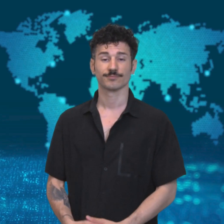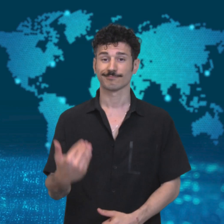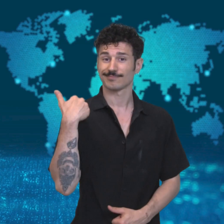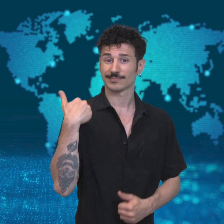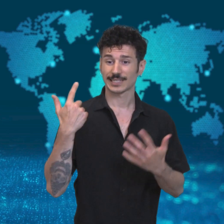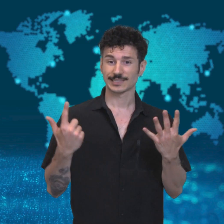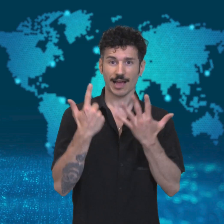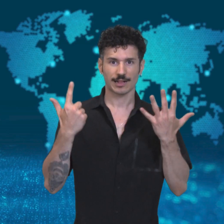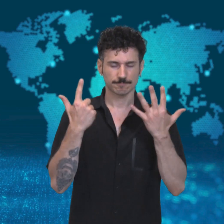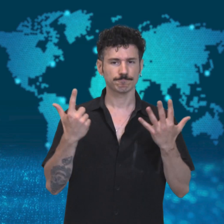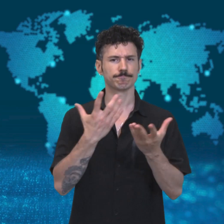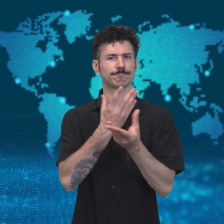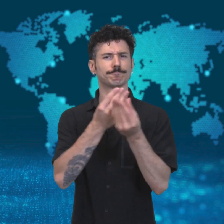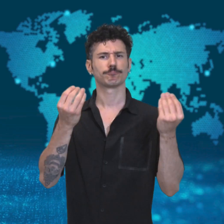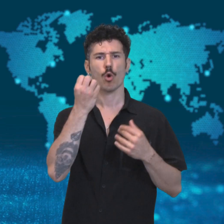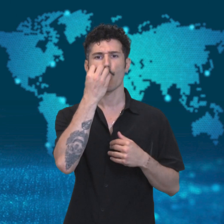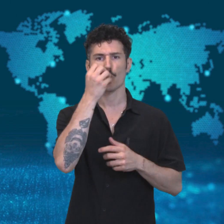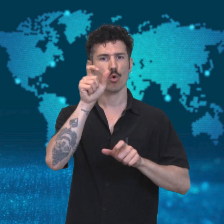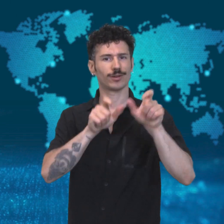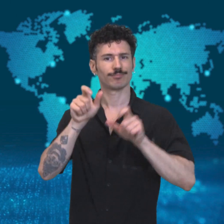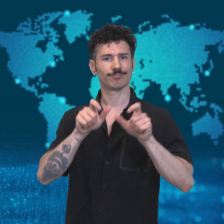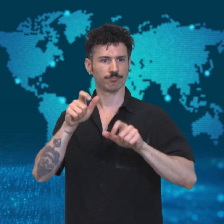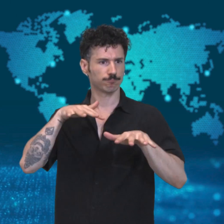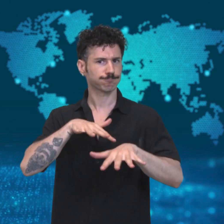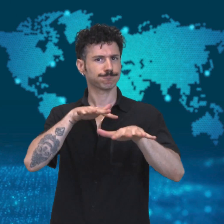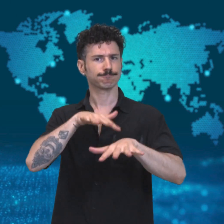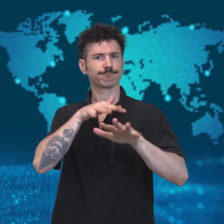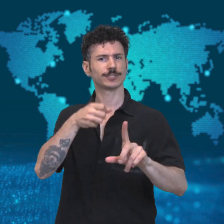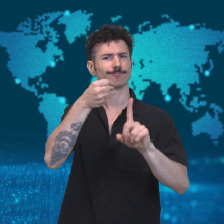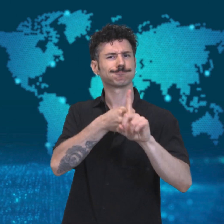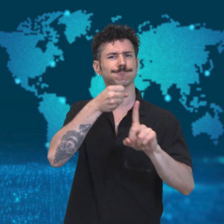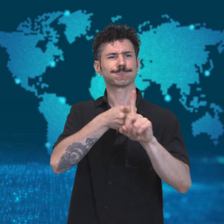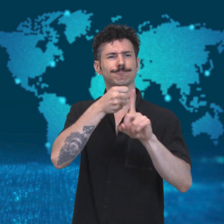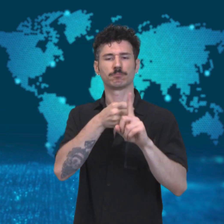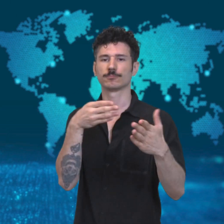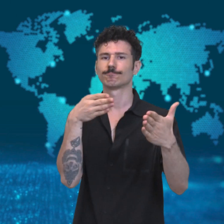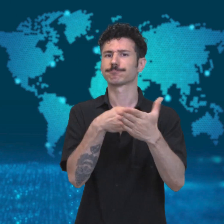[Alessio]: On Sunday, thousands of protestors